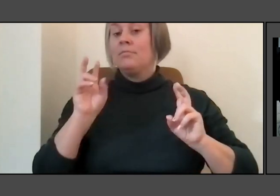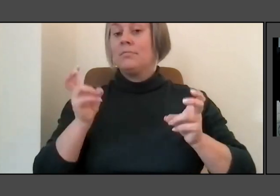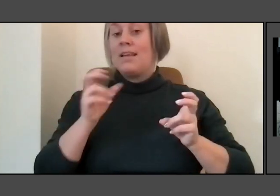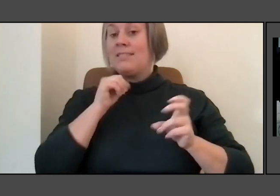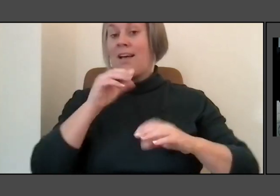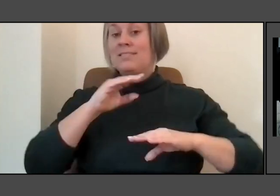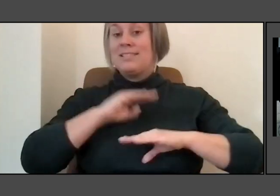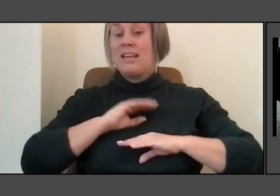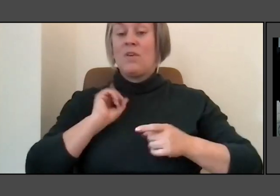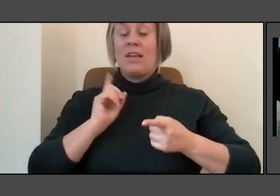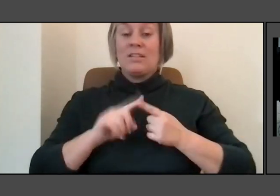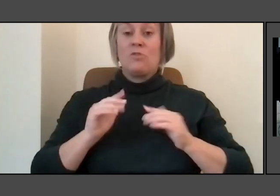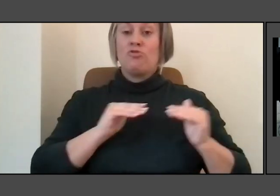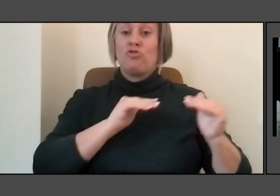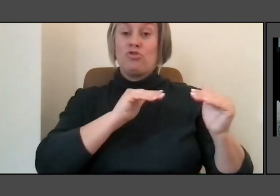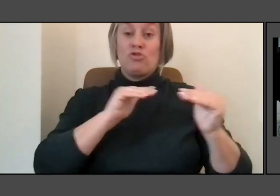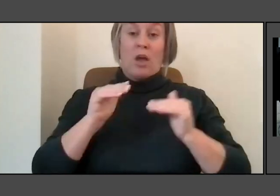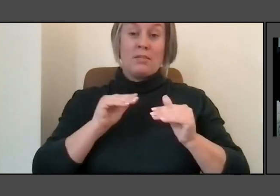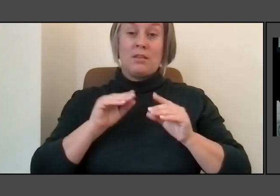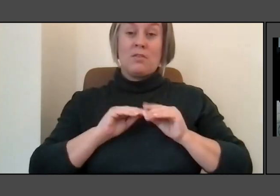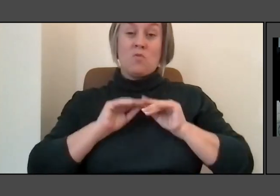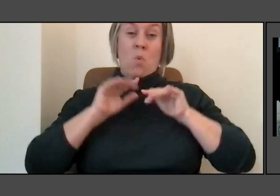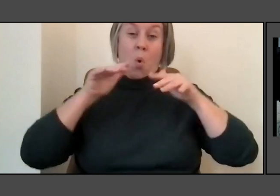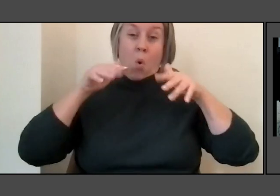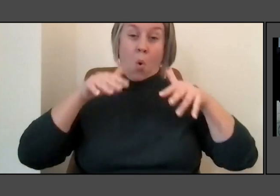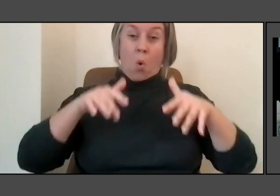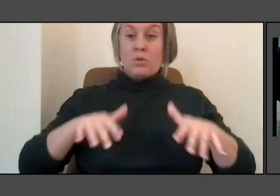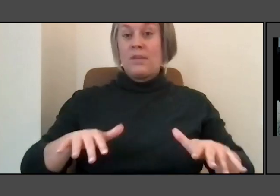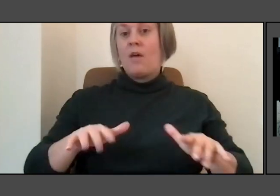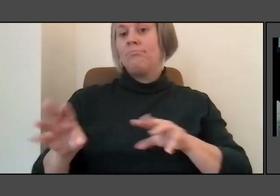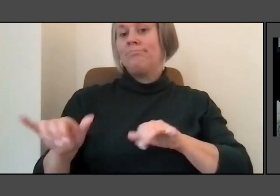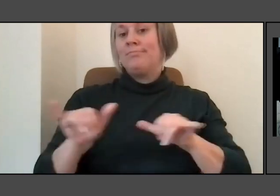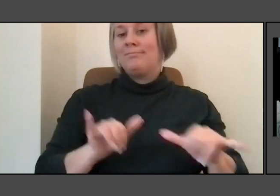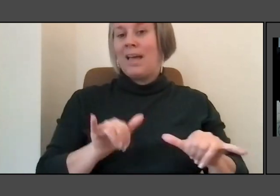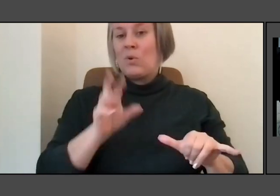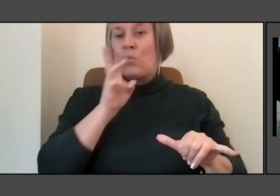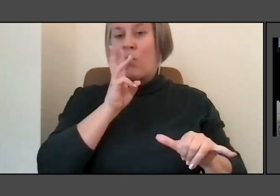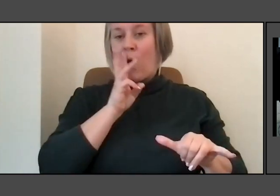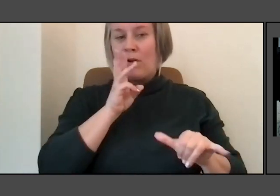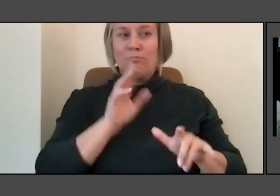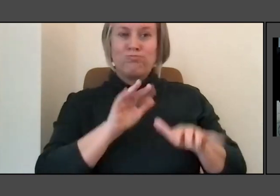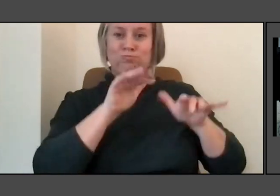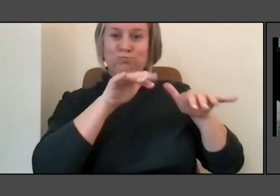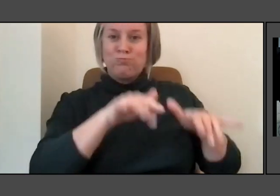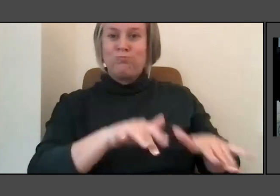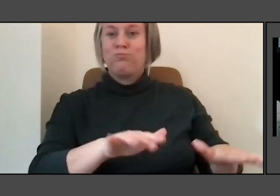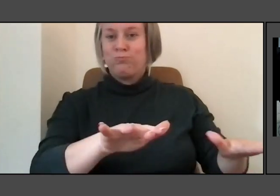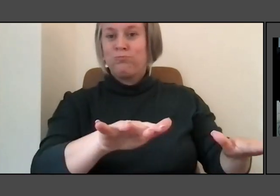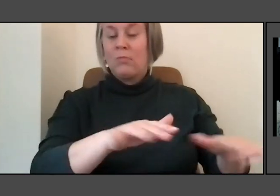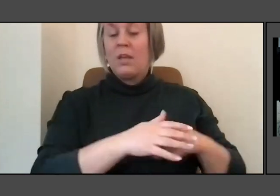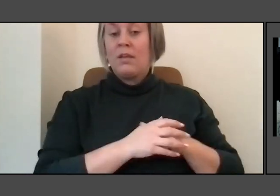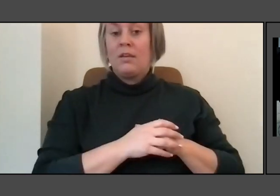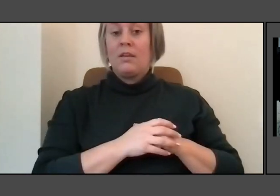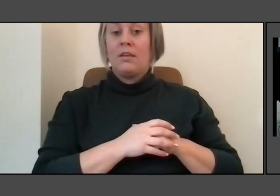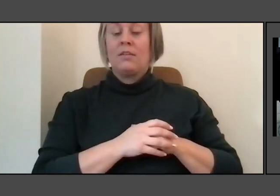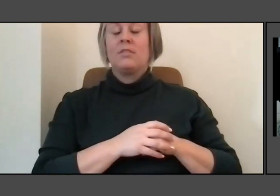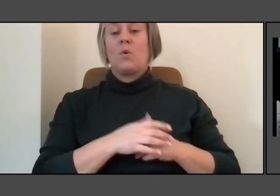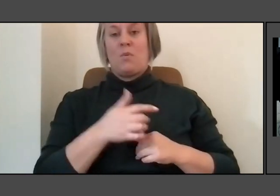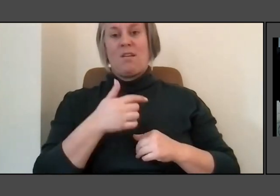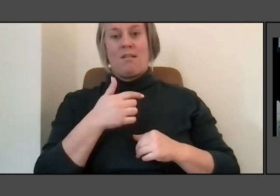And I think as an artist, you come across something and it just, you know, I knew the piece had to be about